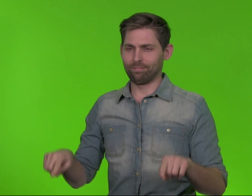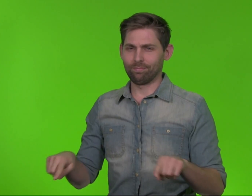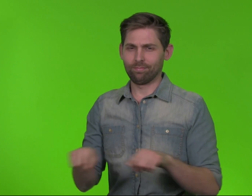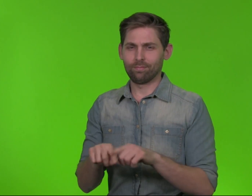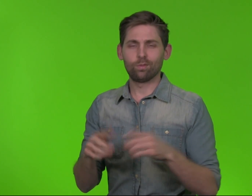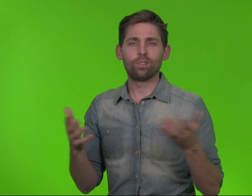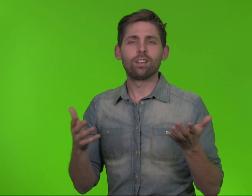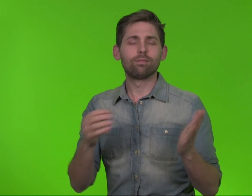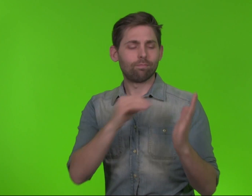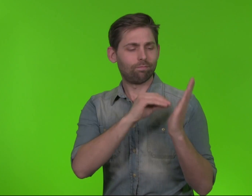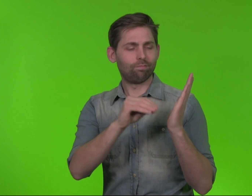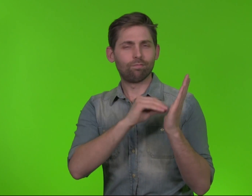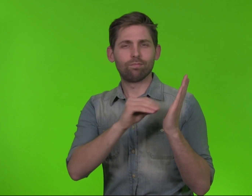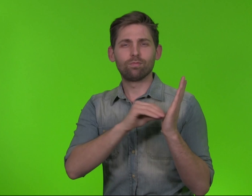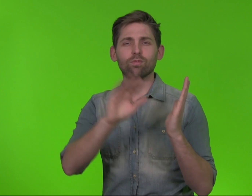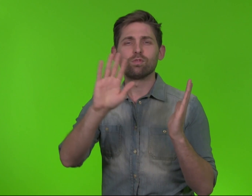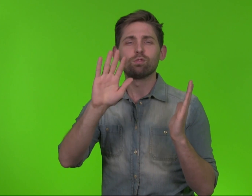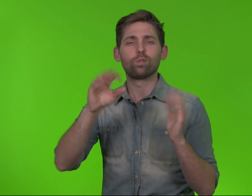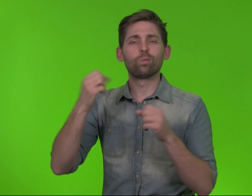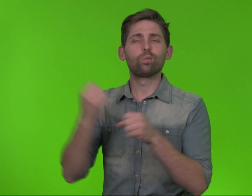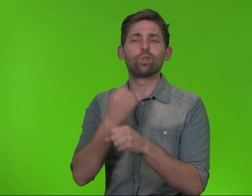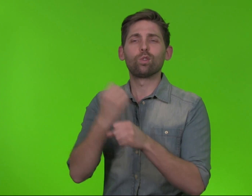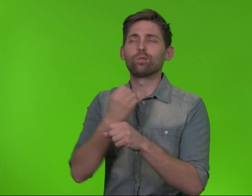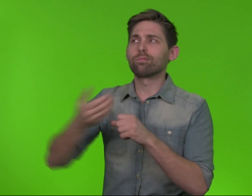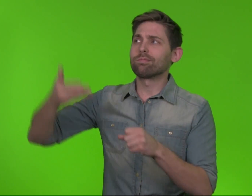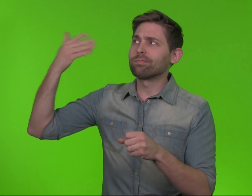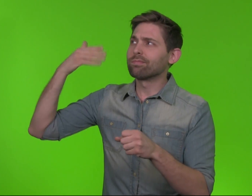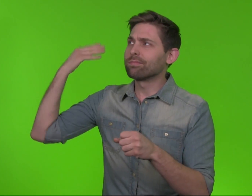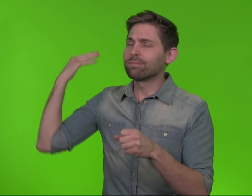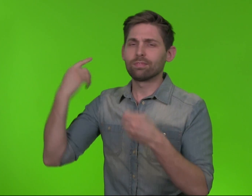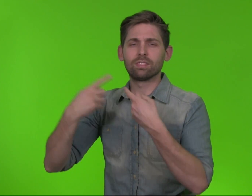positions. Each person that we review and find a match,